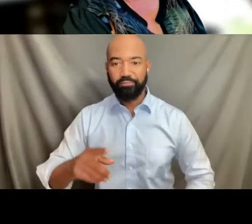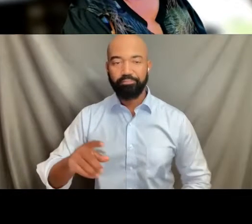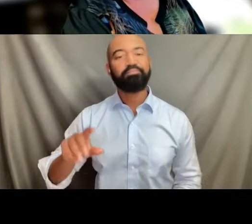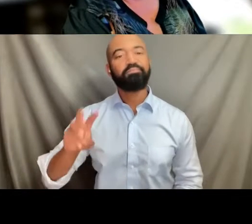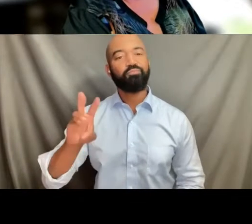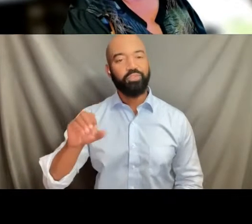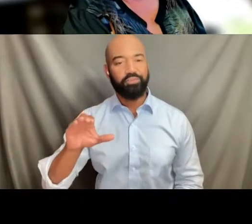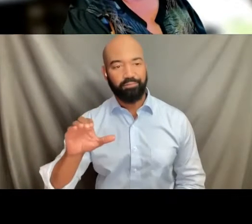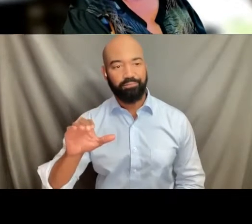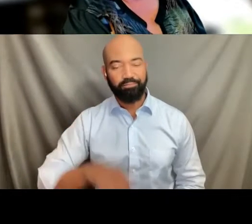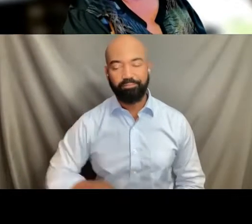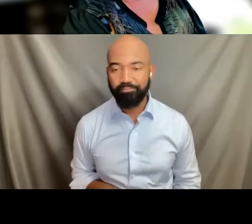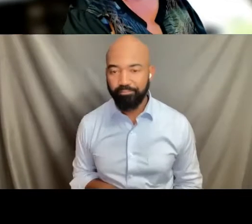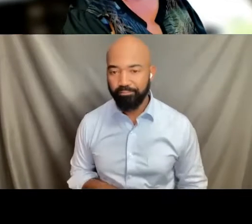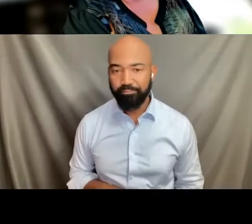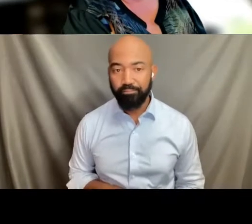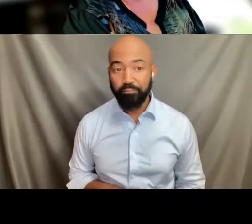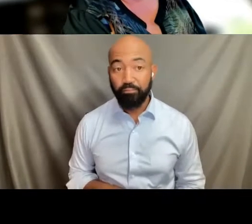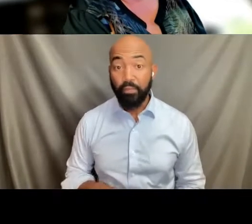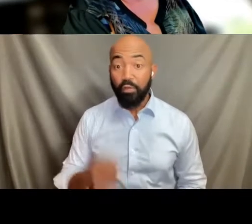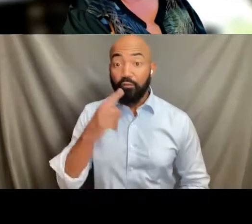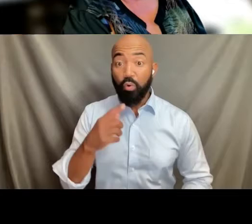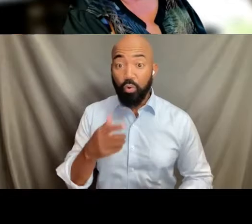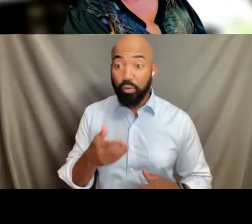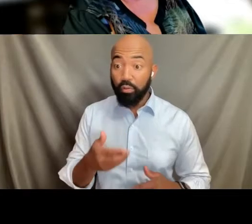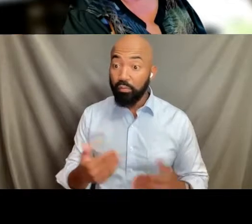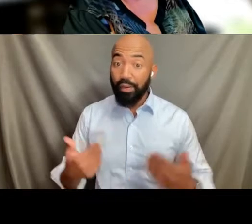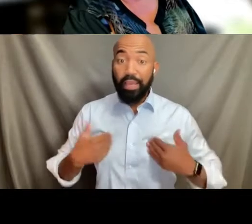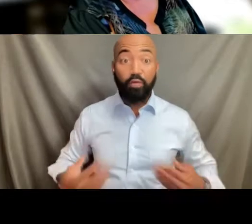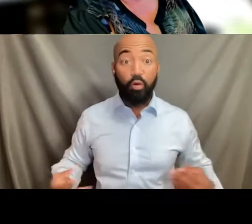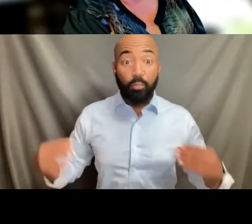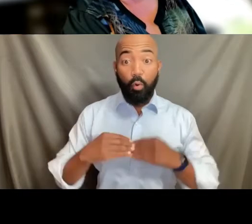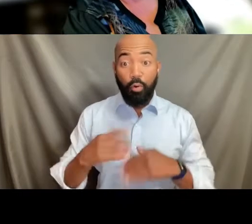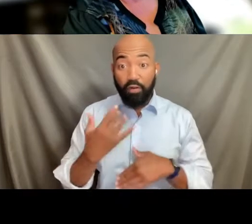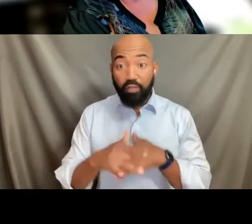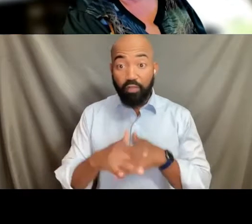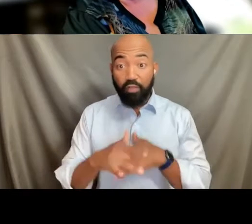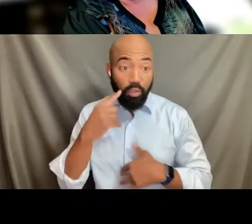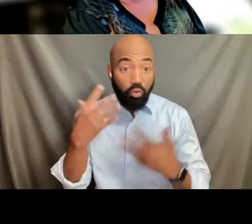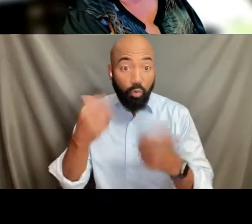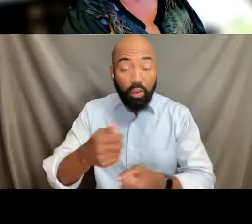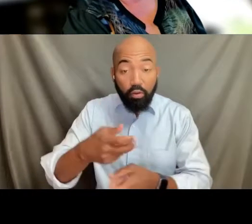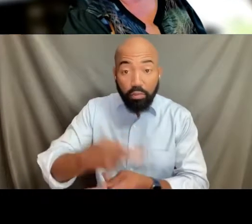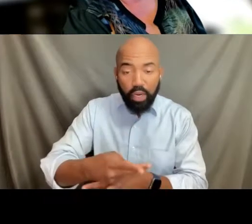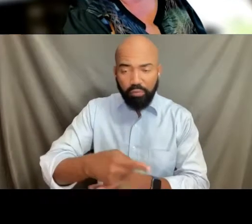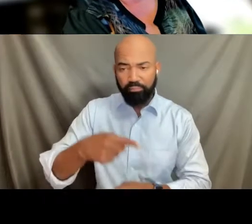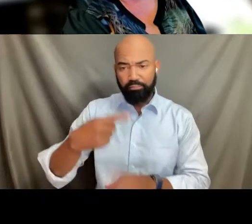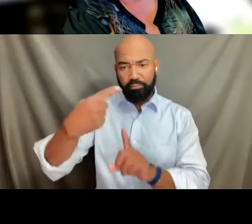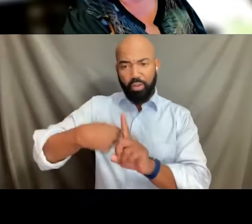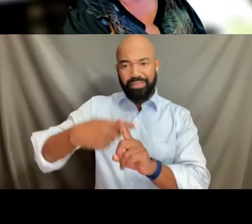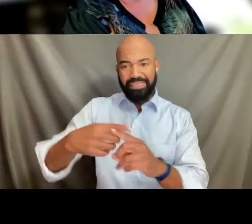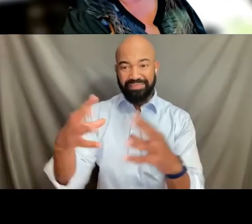To increase availability of mental healthcare, these monthly meetings will help us identify existing resources